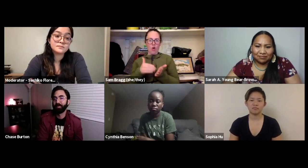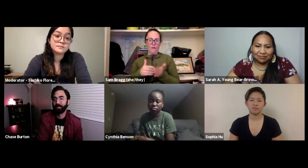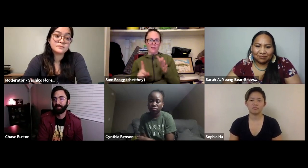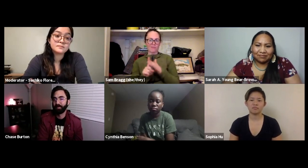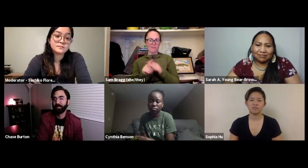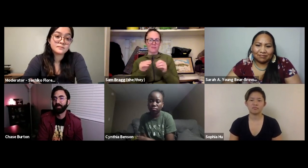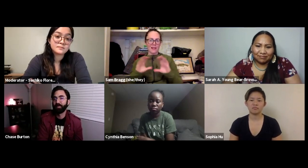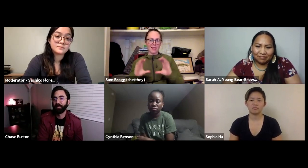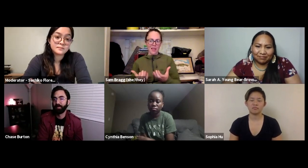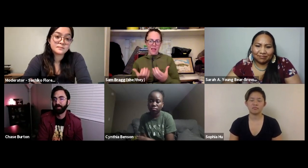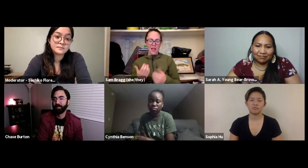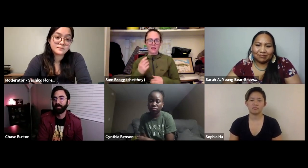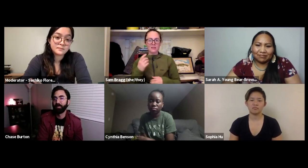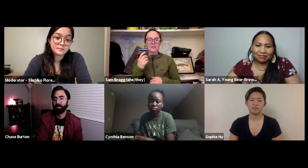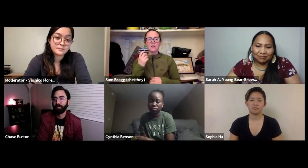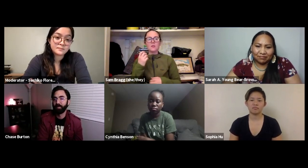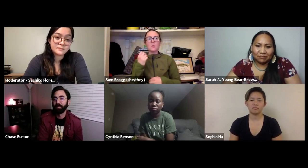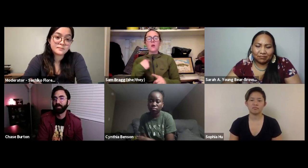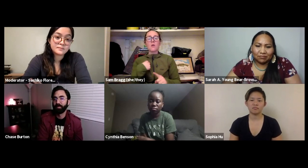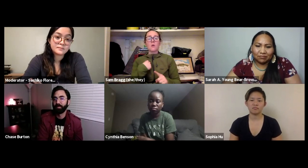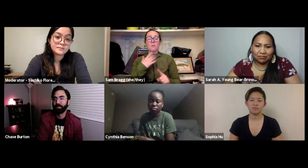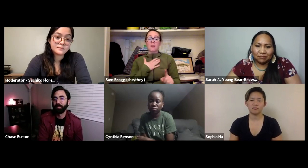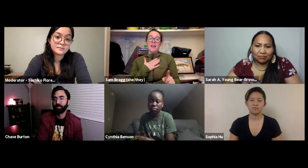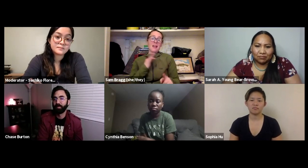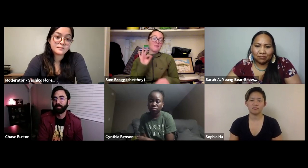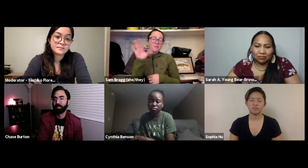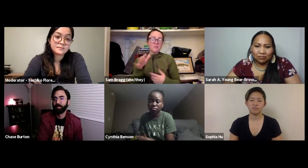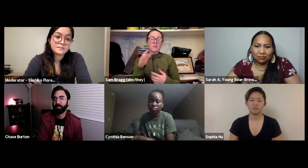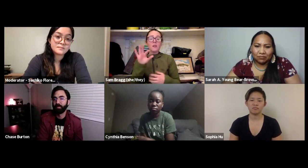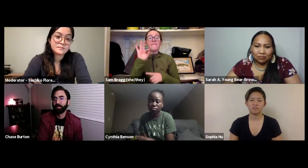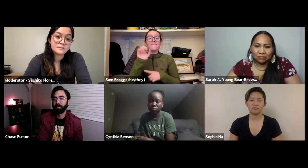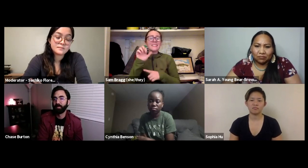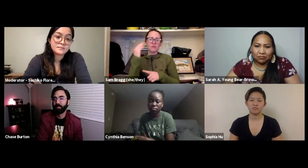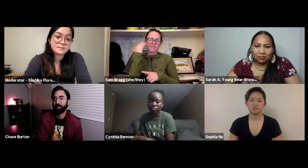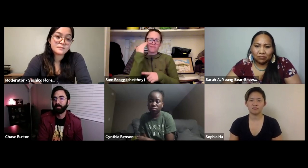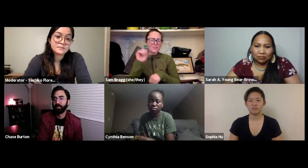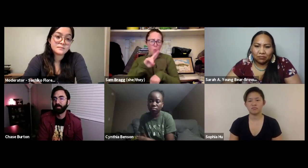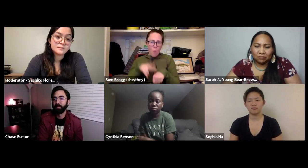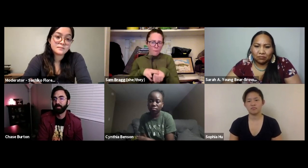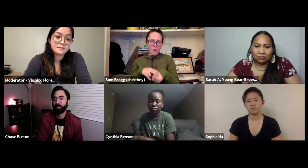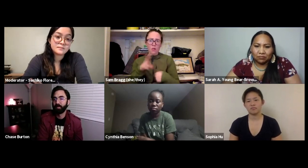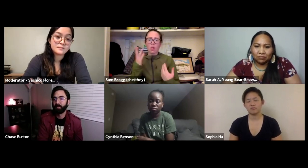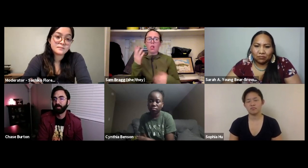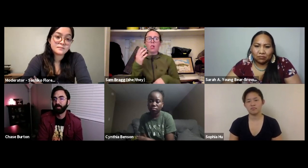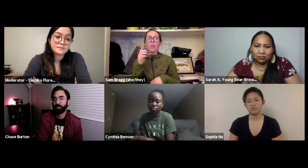and I think that fear is the number one concern that comes up in class and my tip for that